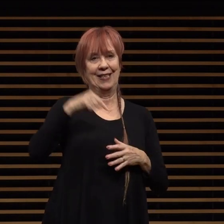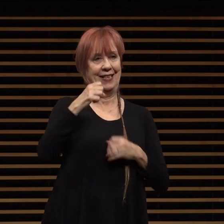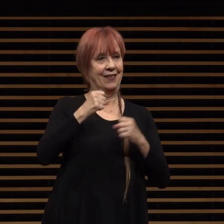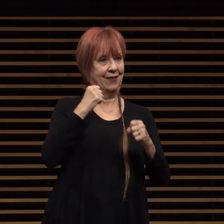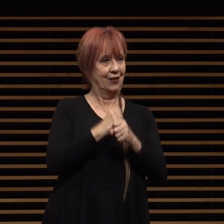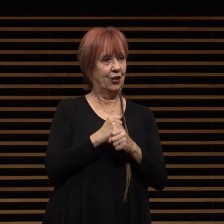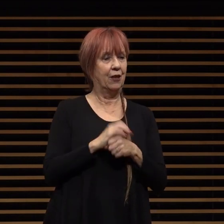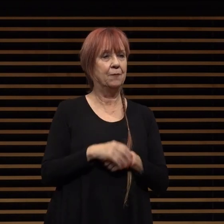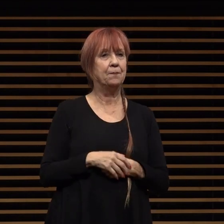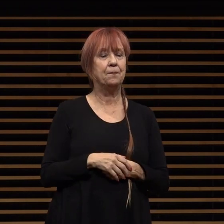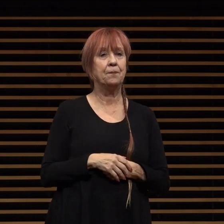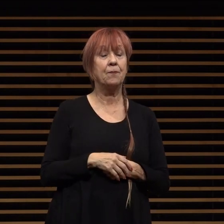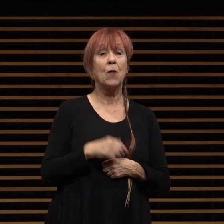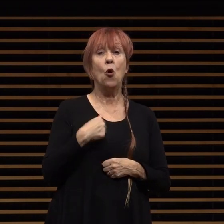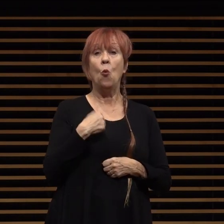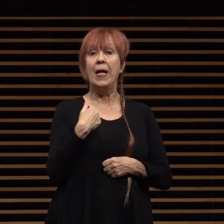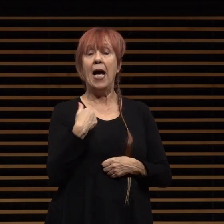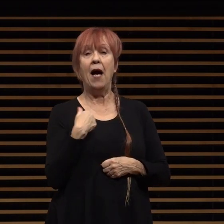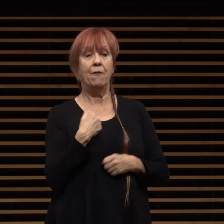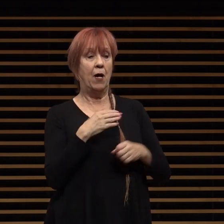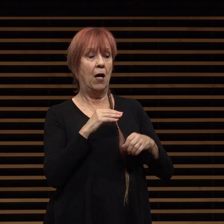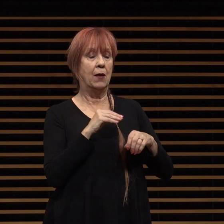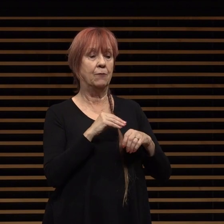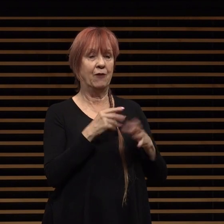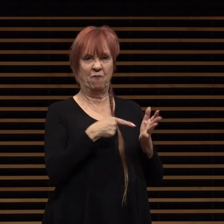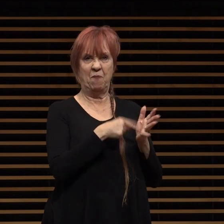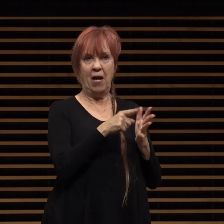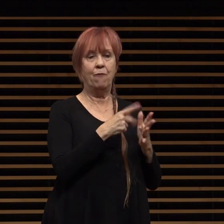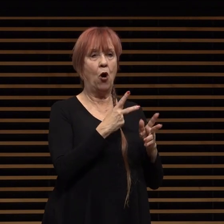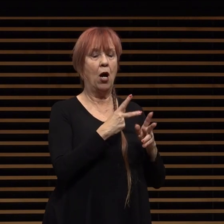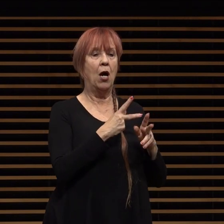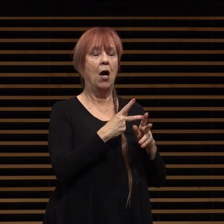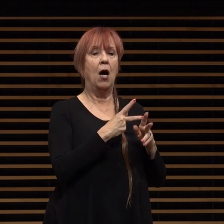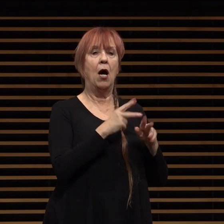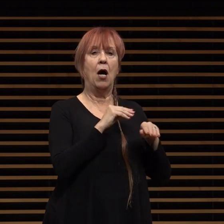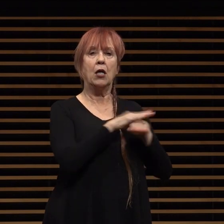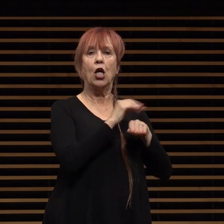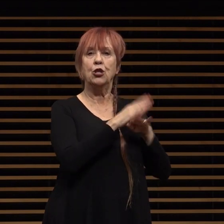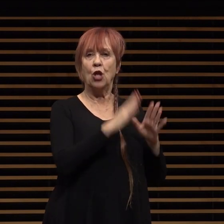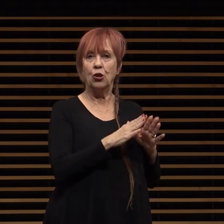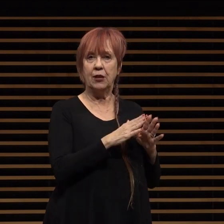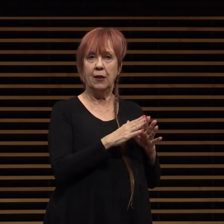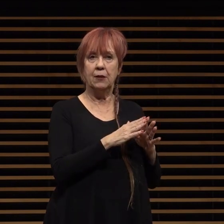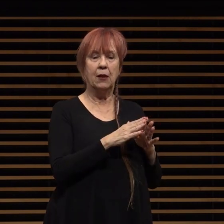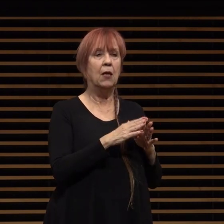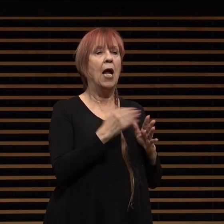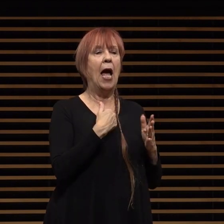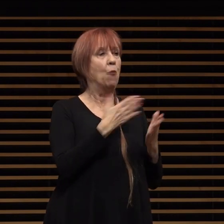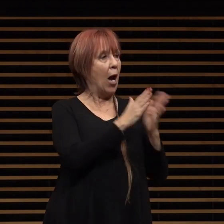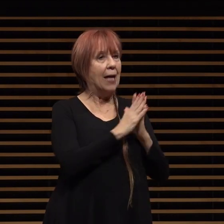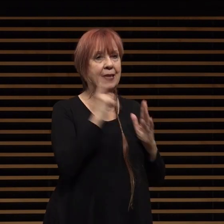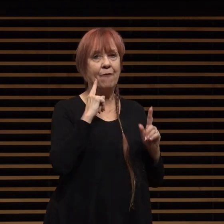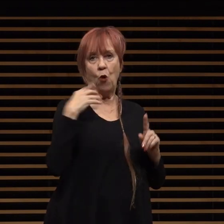we retain a consultant and are now proceeding to solicit applicants